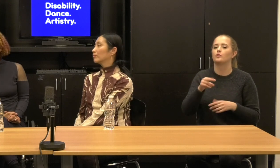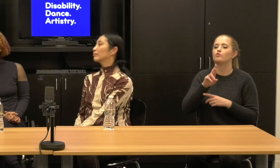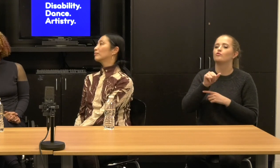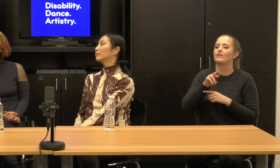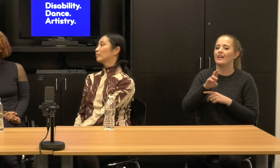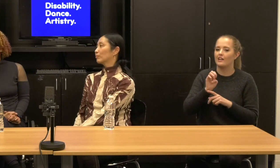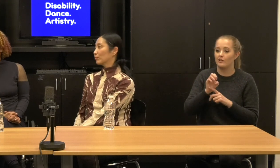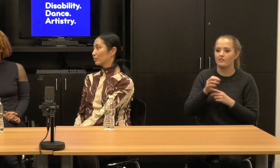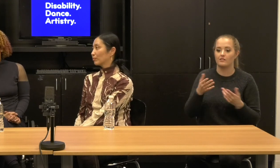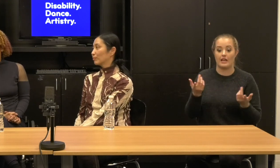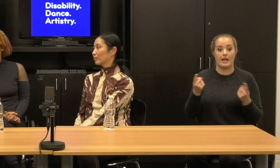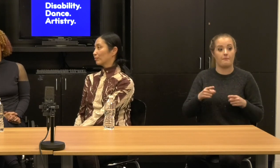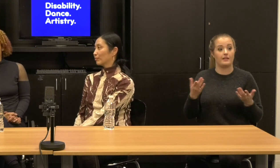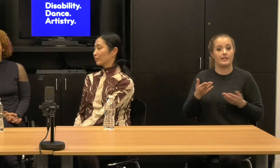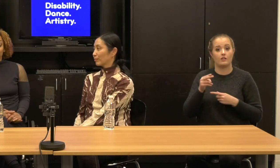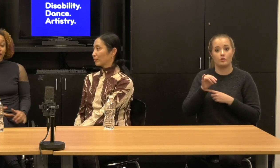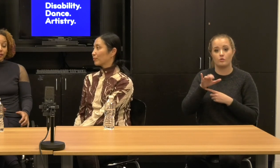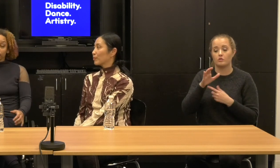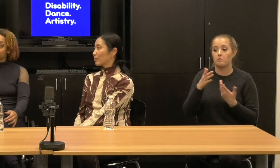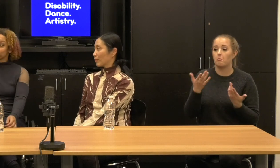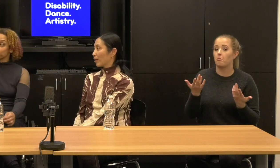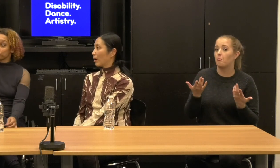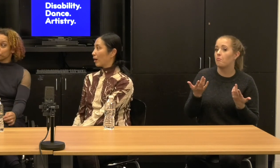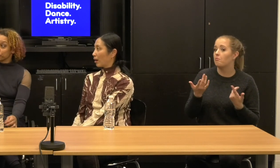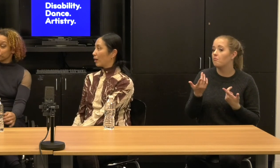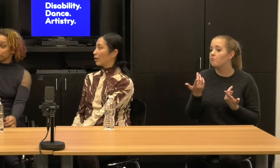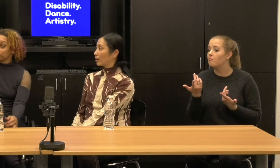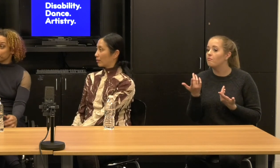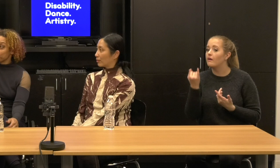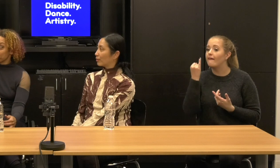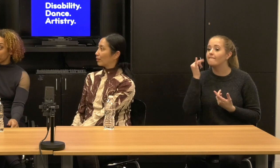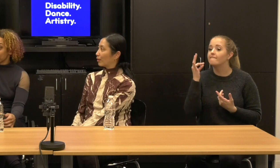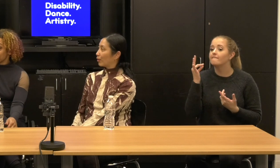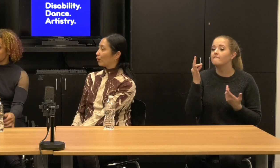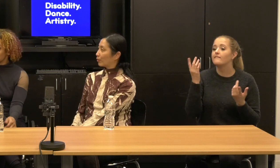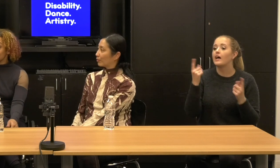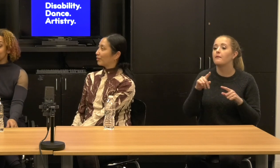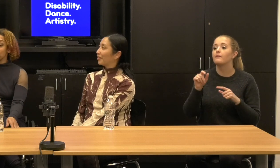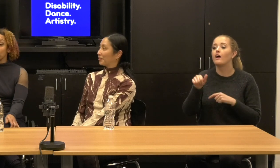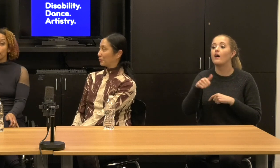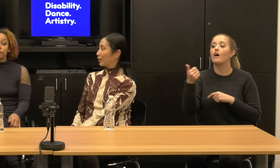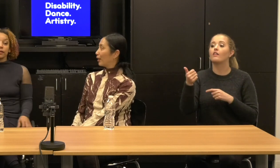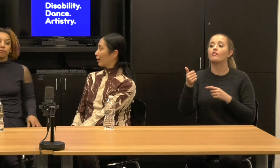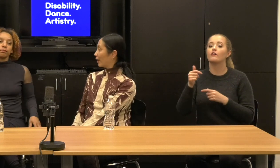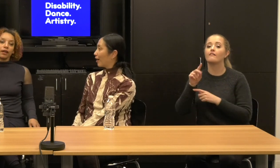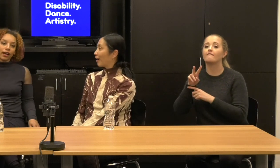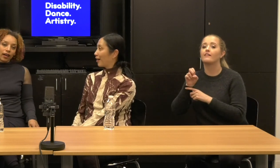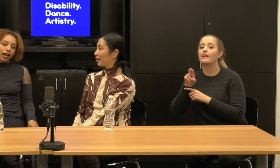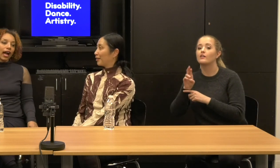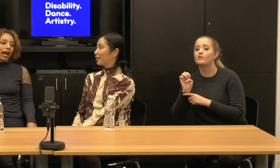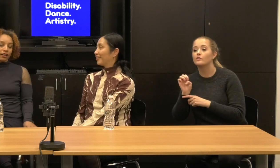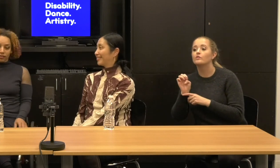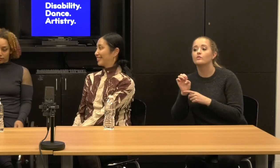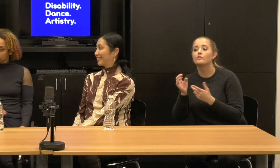What if we, what if we did, um, you know, other one, one venue, right? One program, one season.